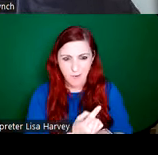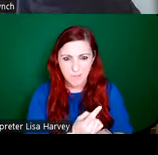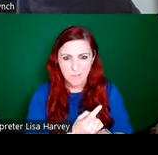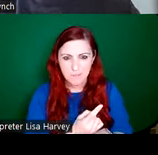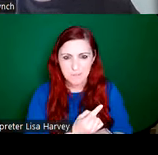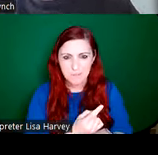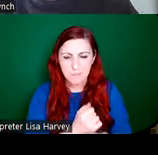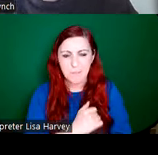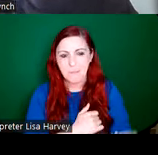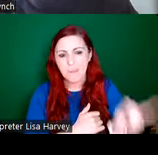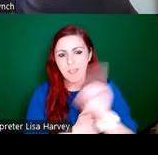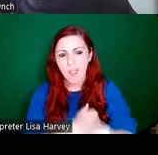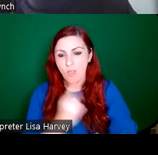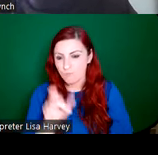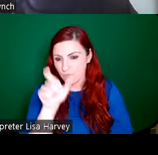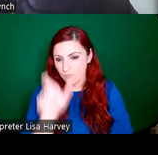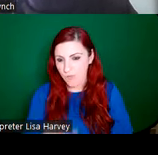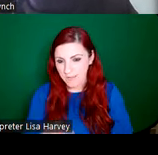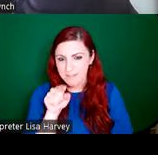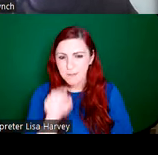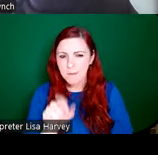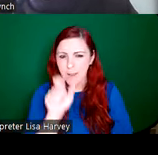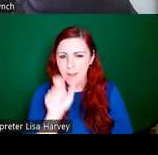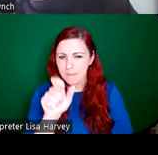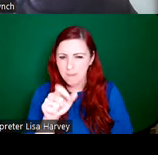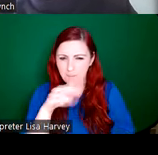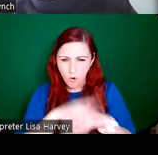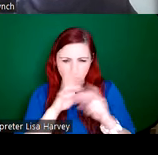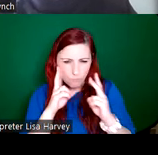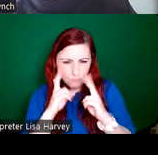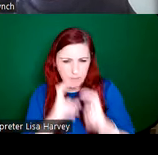one on the right, requires a little bit more digging to figure out what was